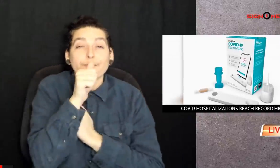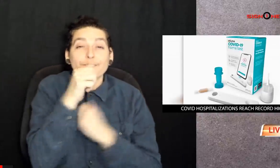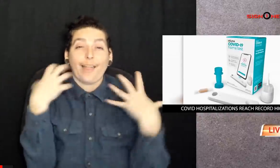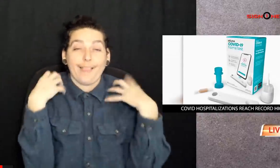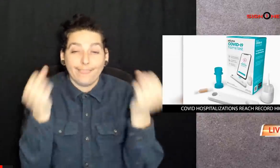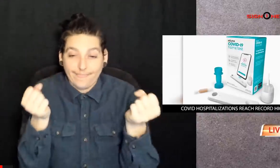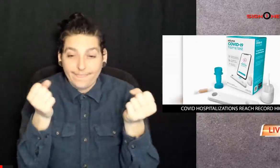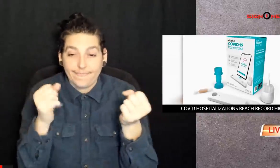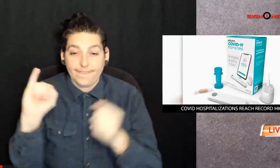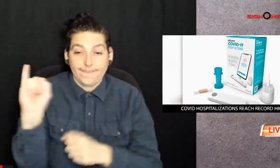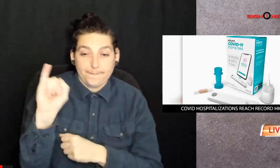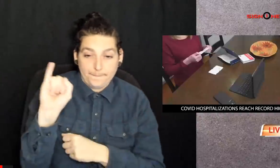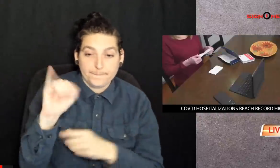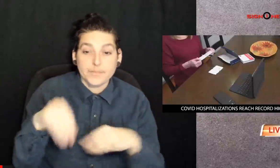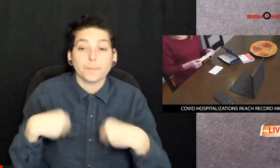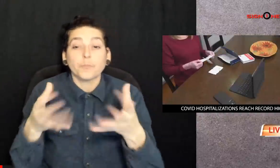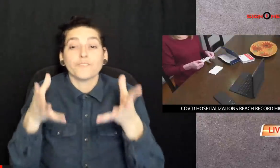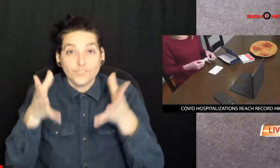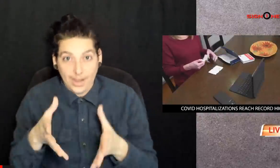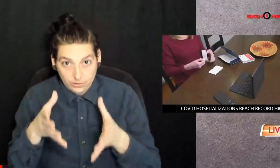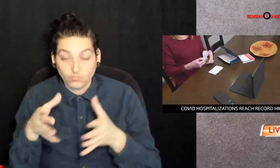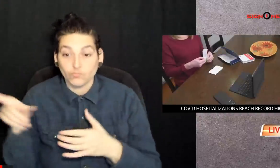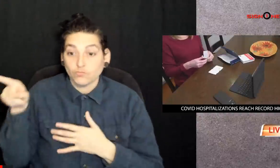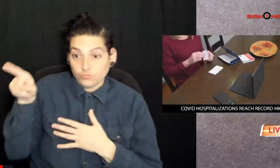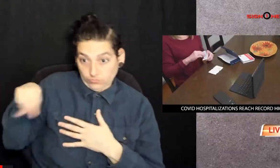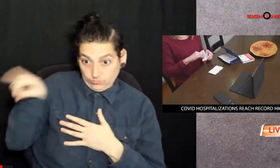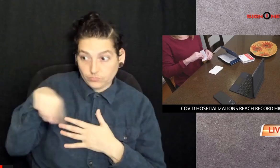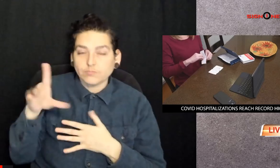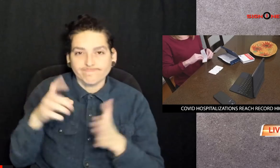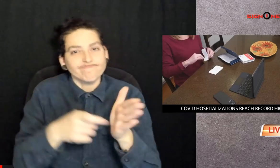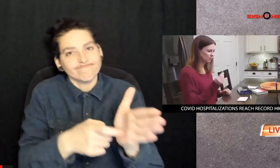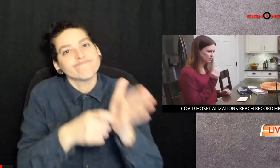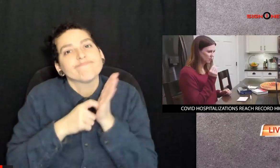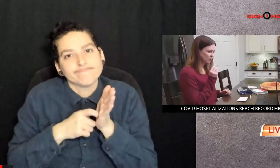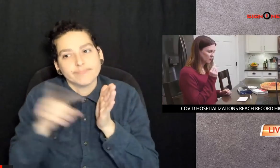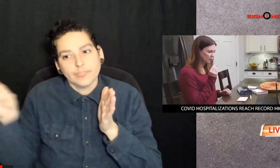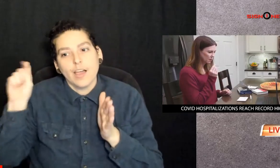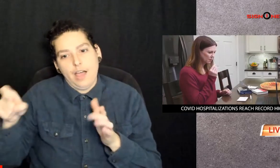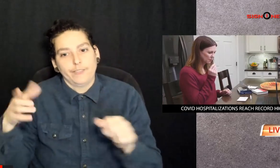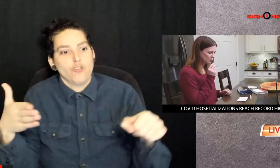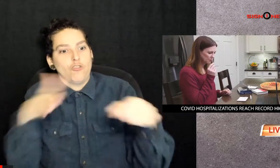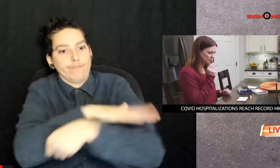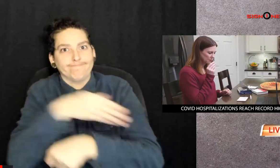the US Department of Health and Human Services also announced private health insurance providers